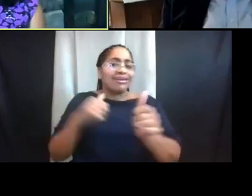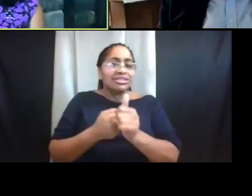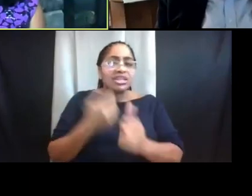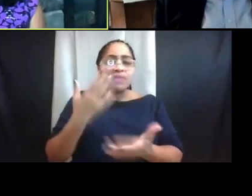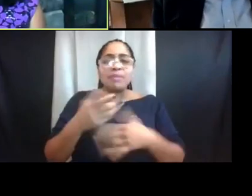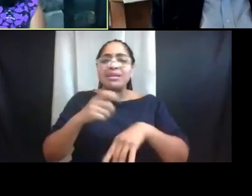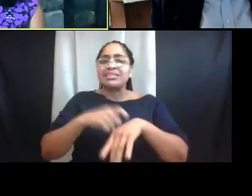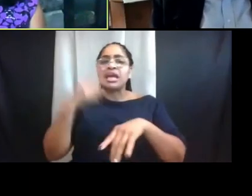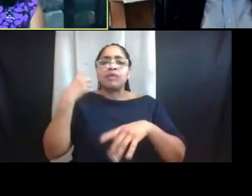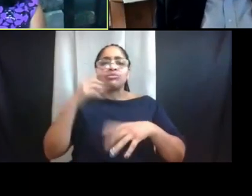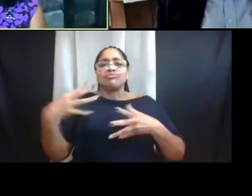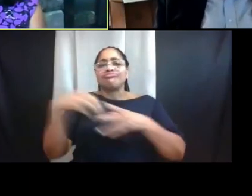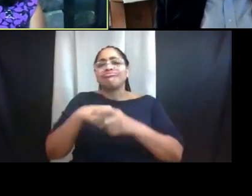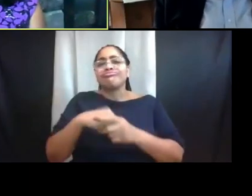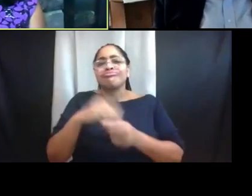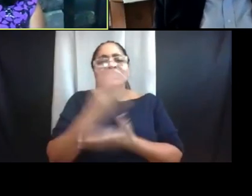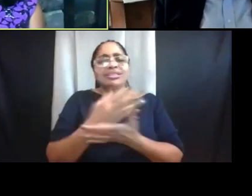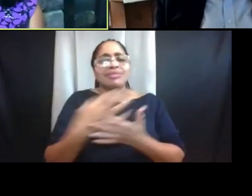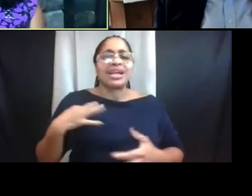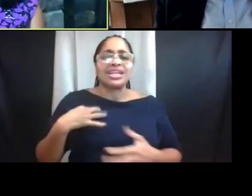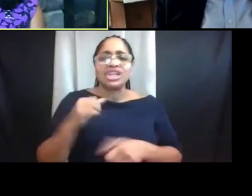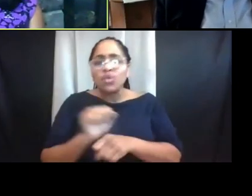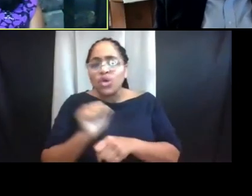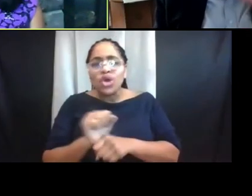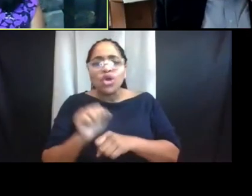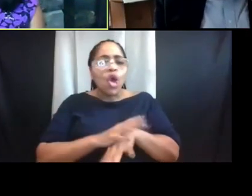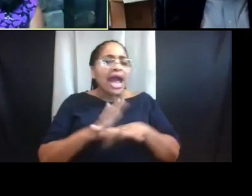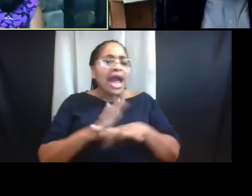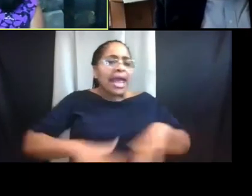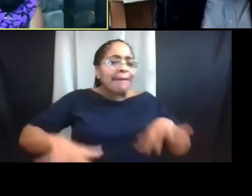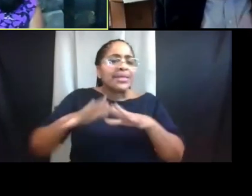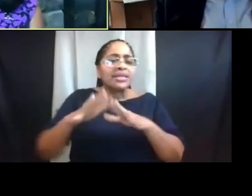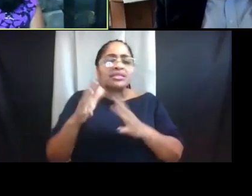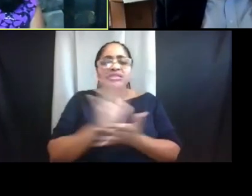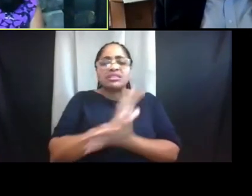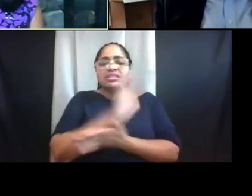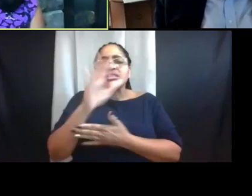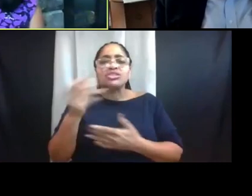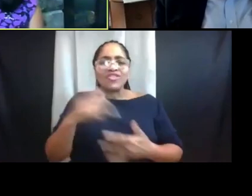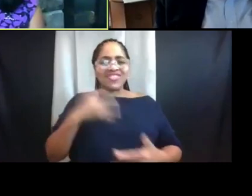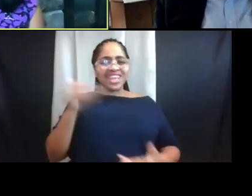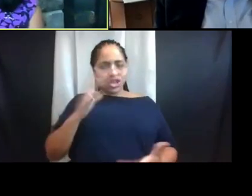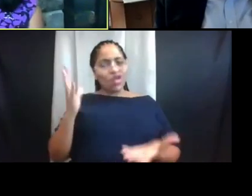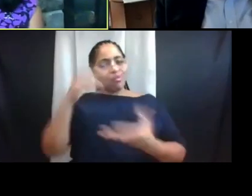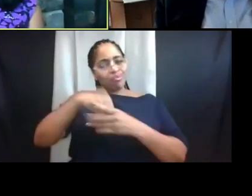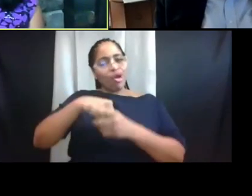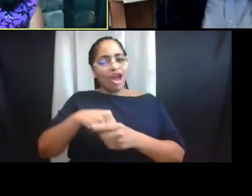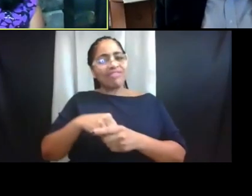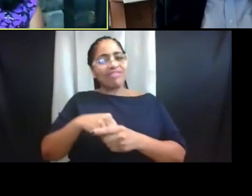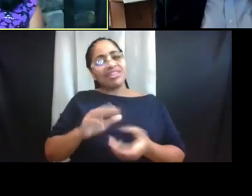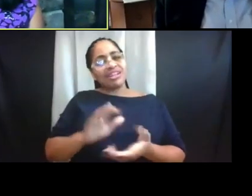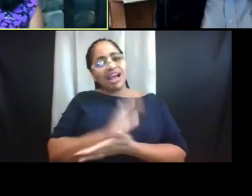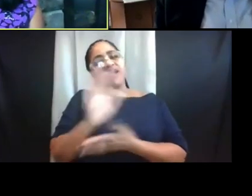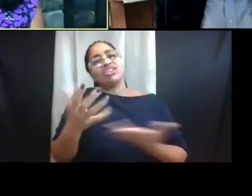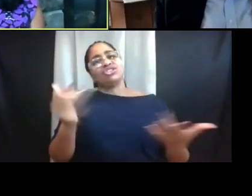on campus and some volunteer efforts so that you do feel like you're part of the campus. And I think that's especially so for our first-year students